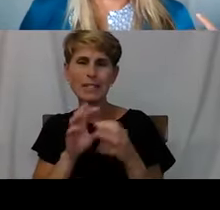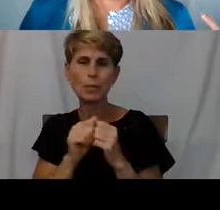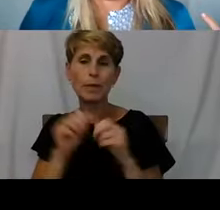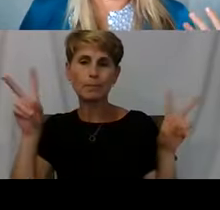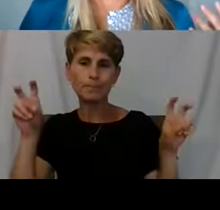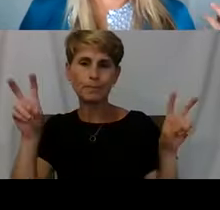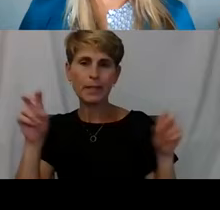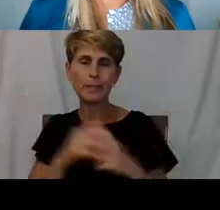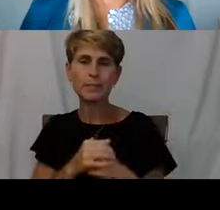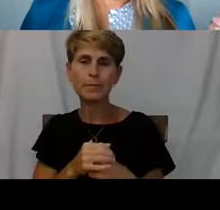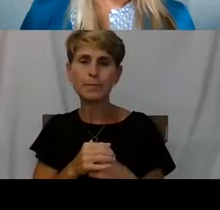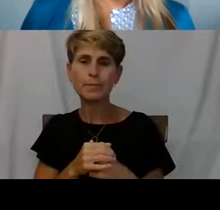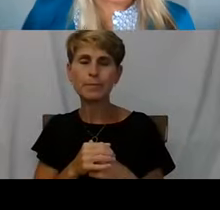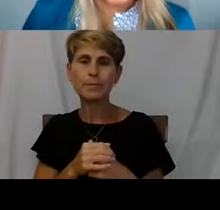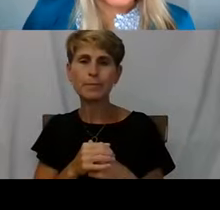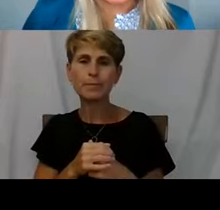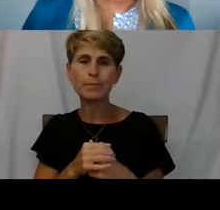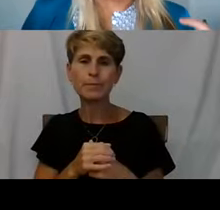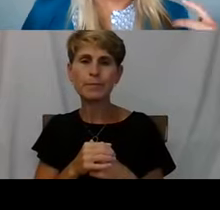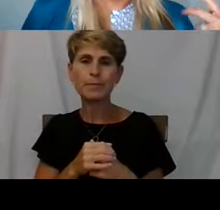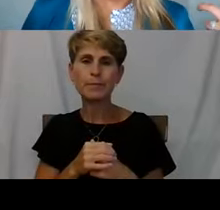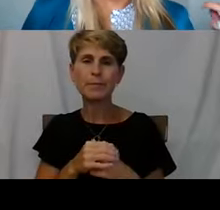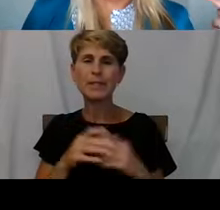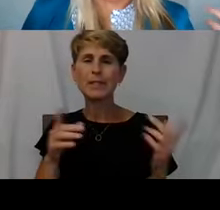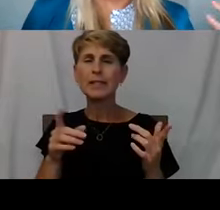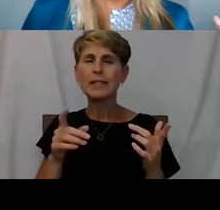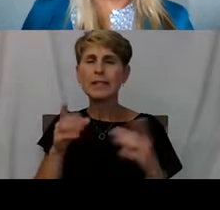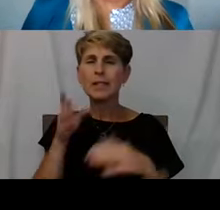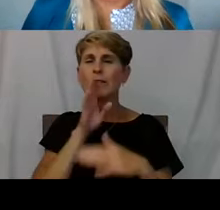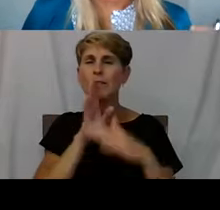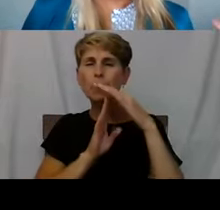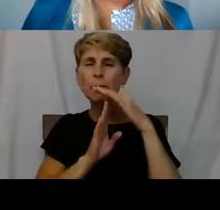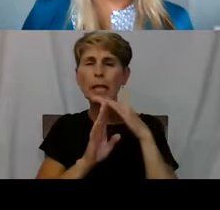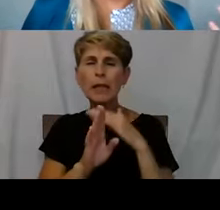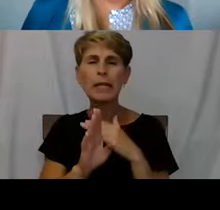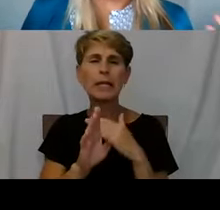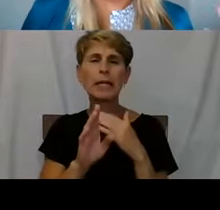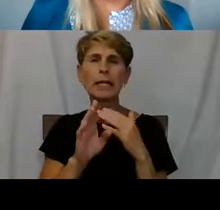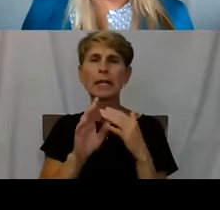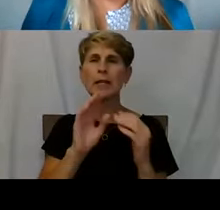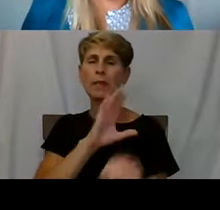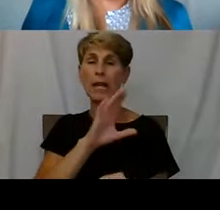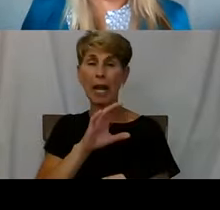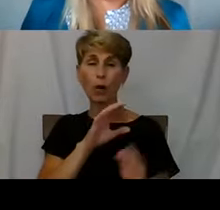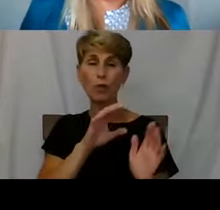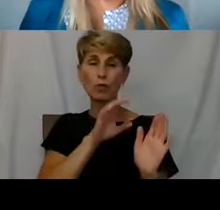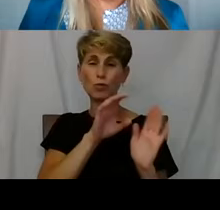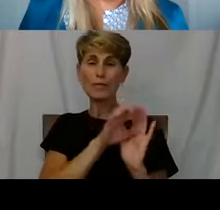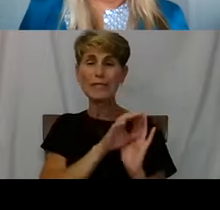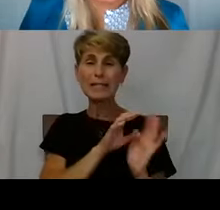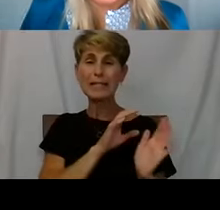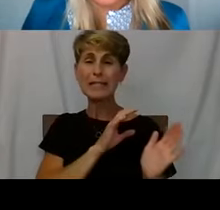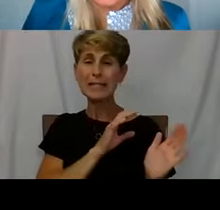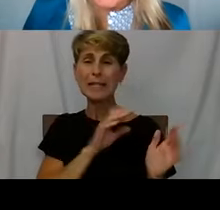The radical humility, the the characteristics that are making a good street medicine team.